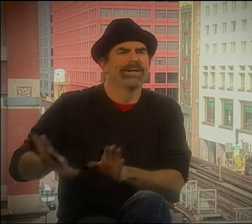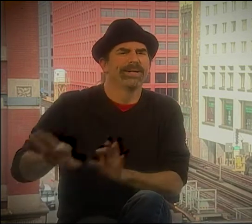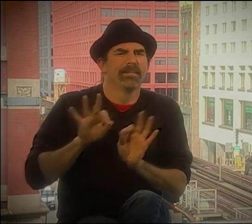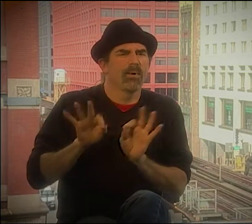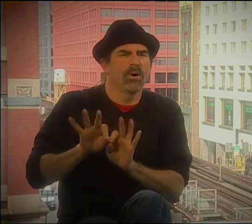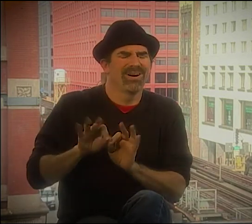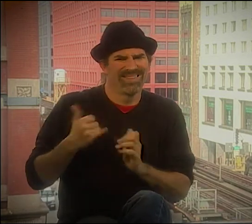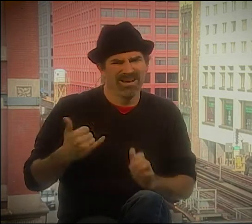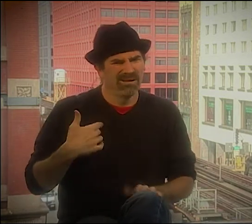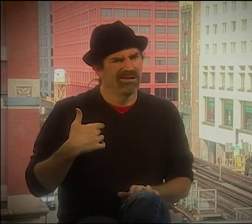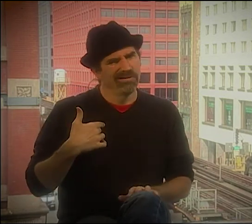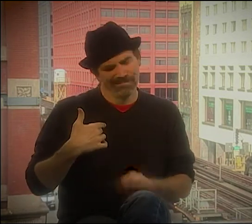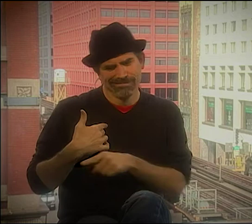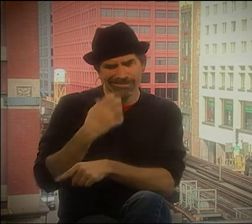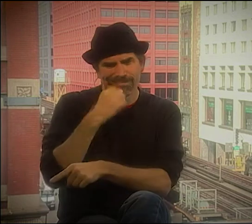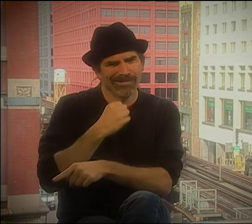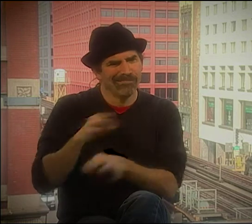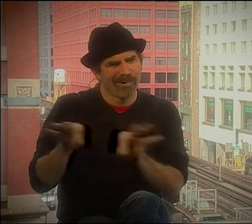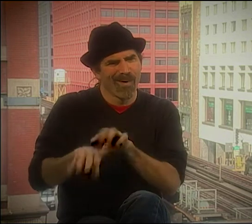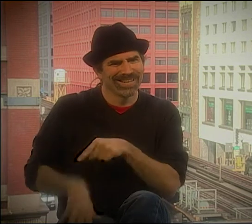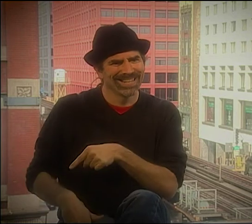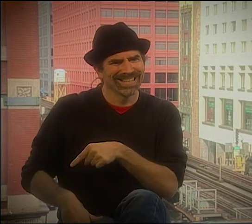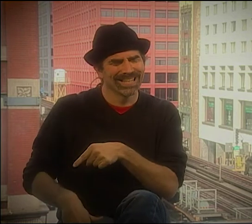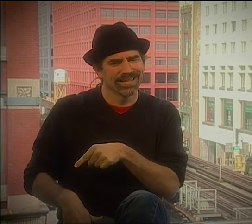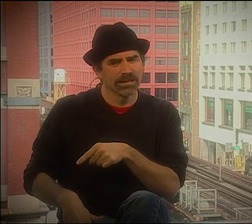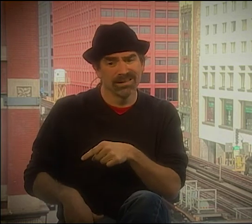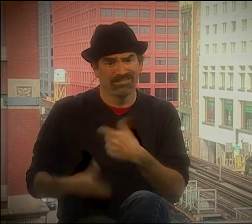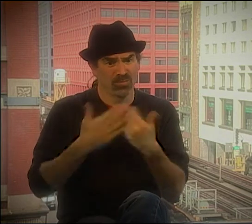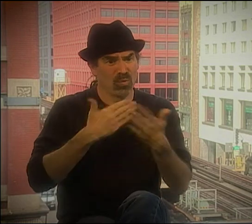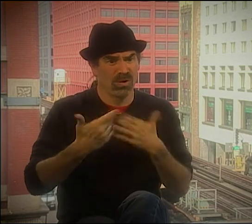I DID NOT THINK THOSE ISSUES WERE SO IMPORTANT, AND NOW I